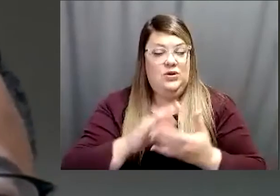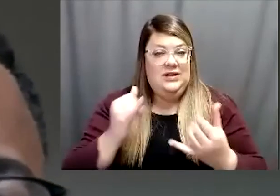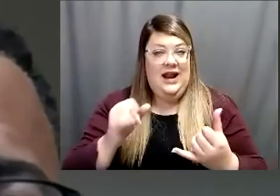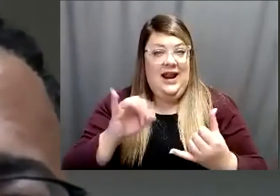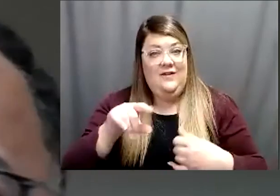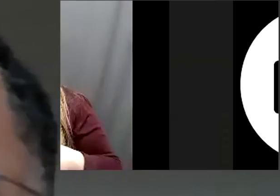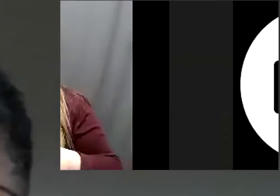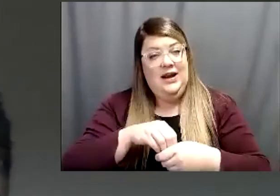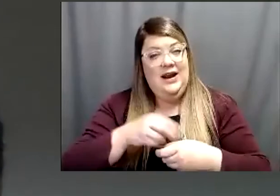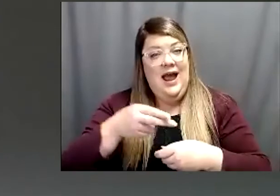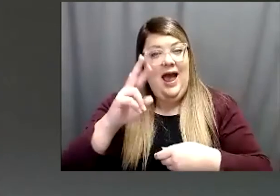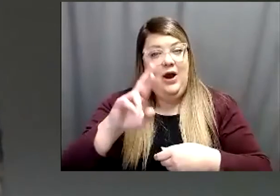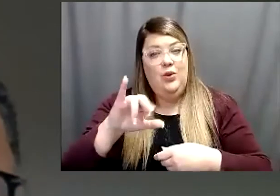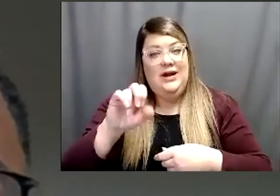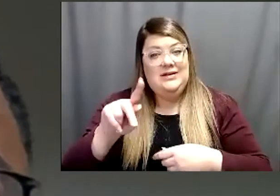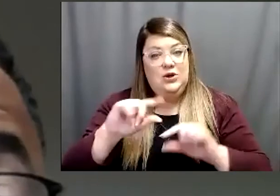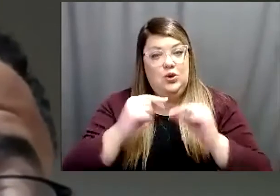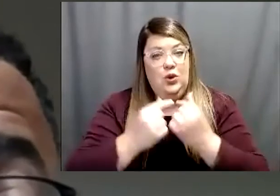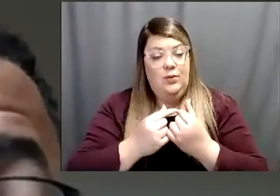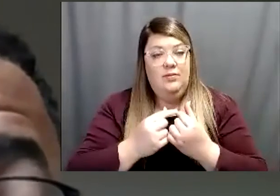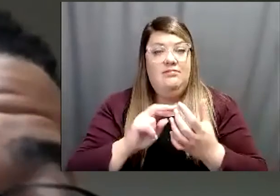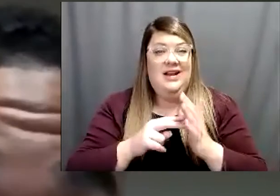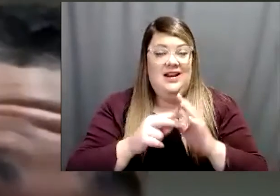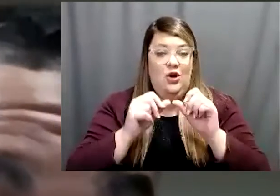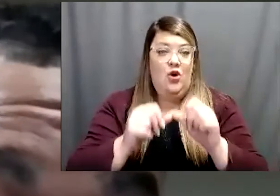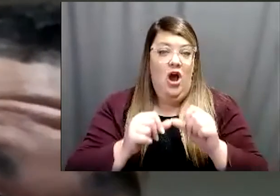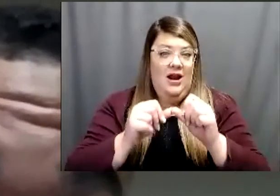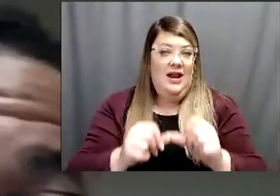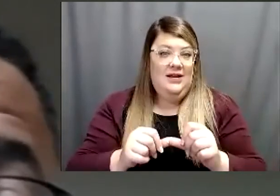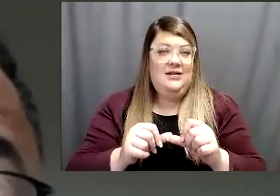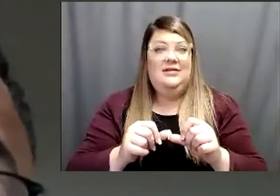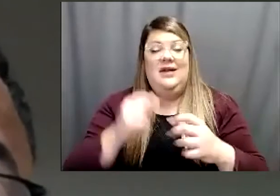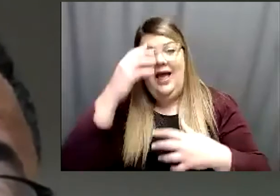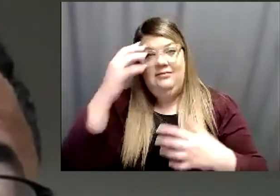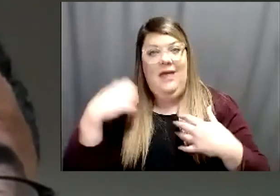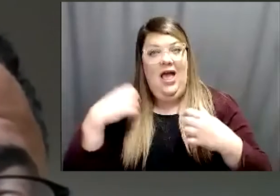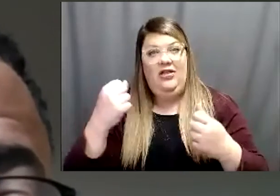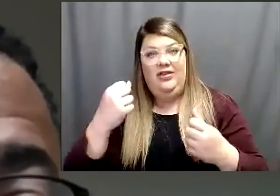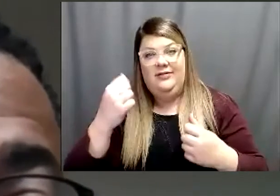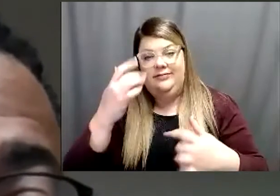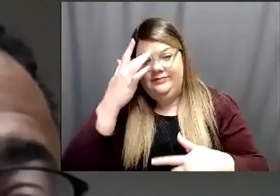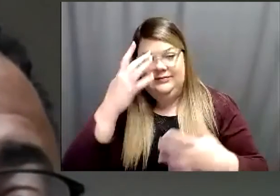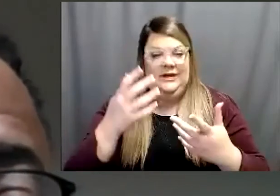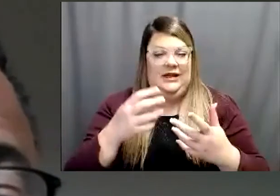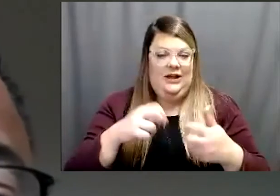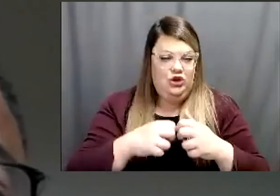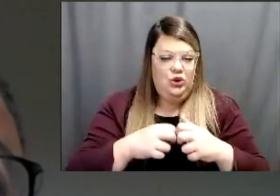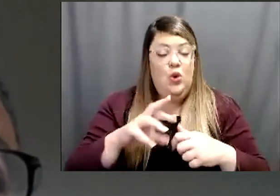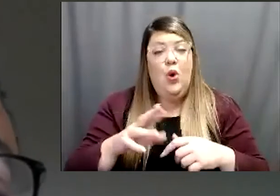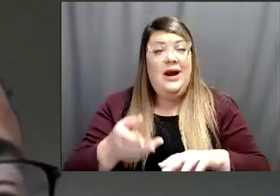group meaning that you have chronic health issues or even if you're at increased risk of exposure to